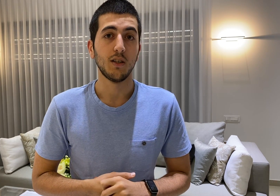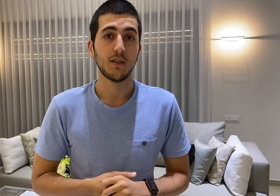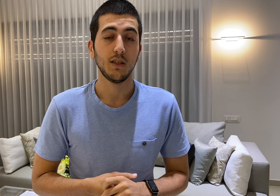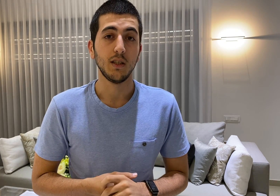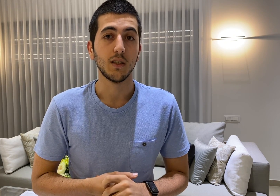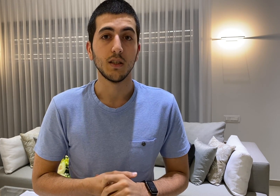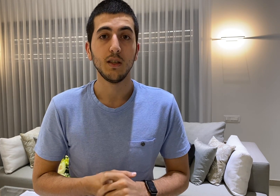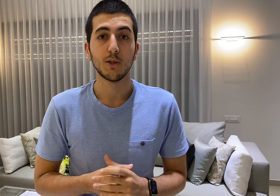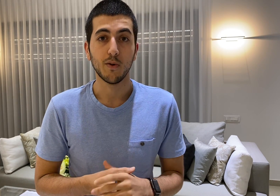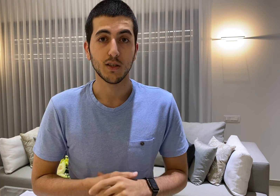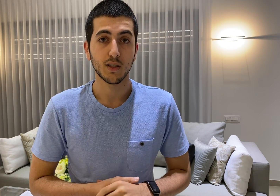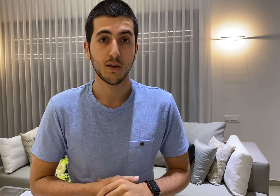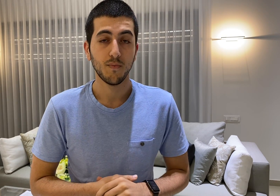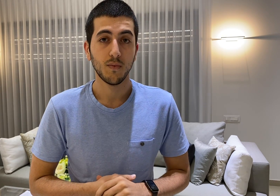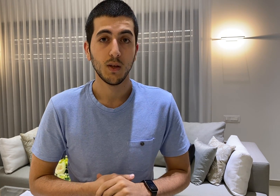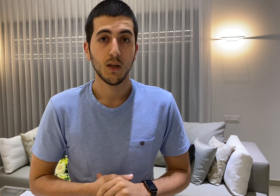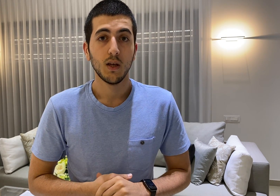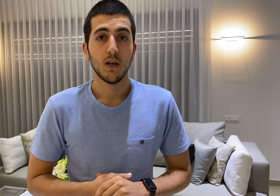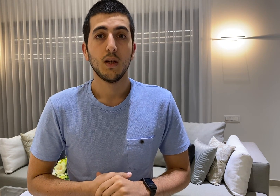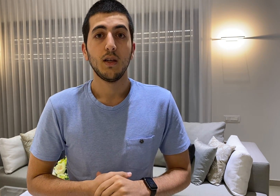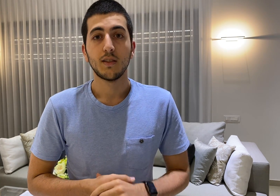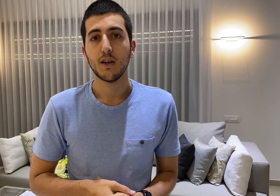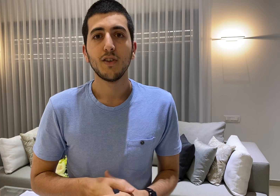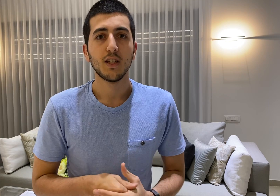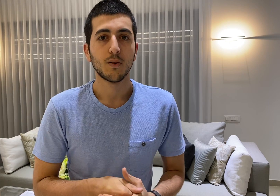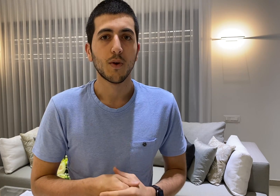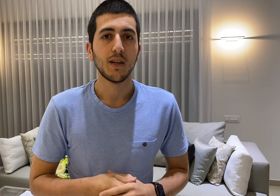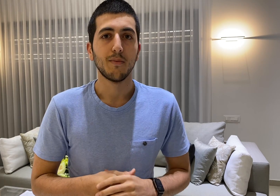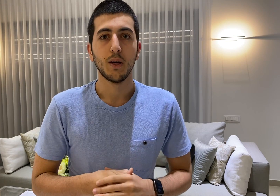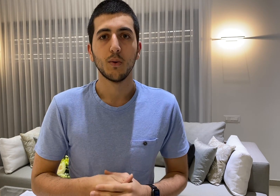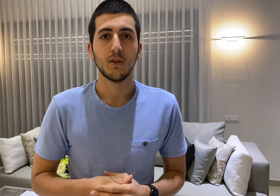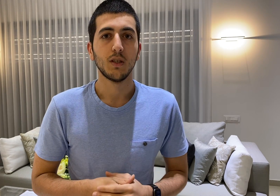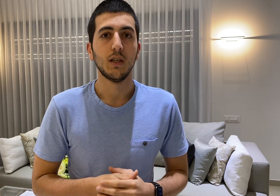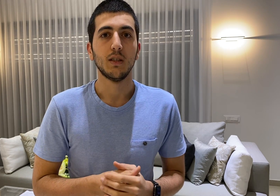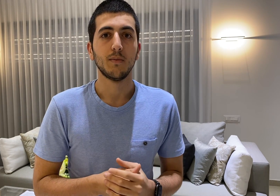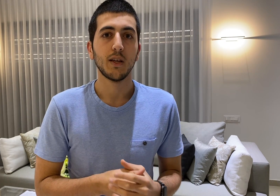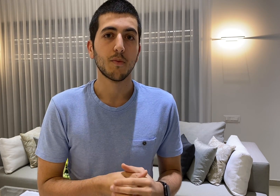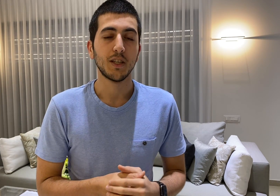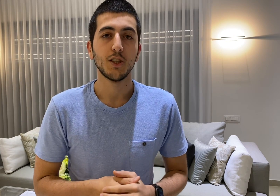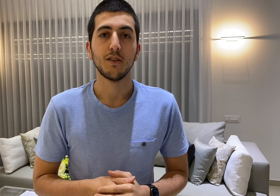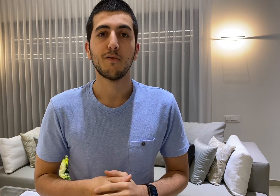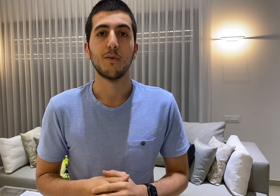in image processing instead of needing to write my own data augmentation for